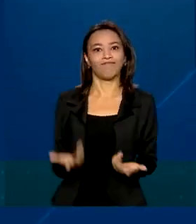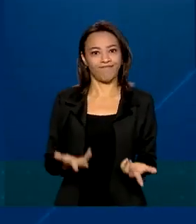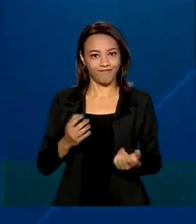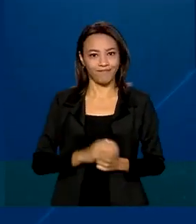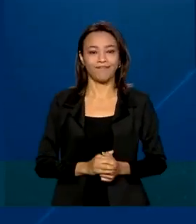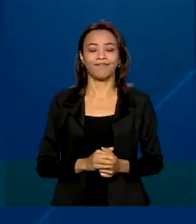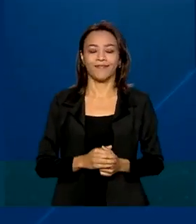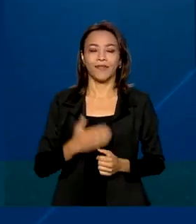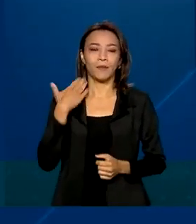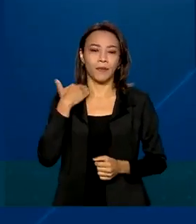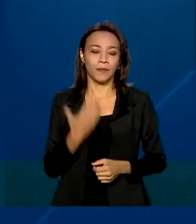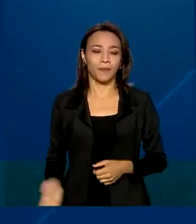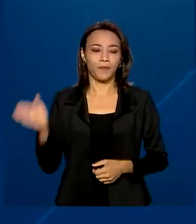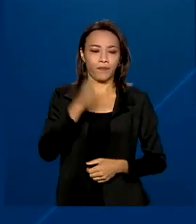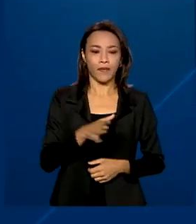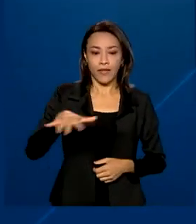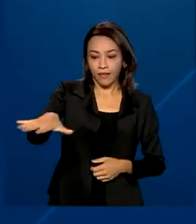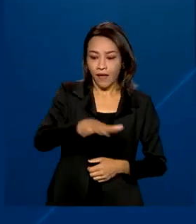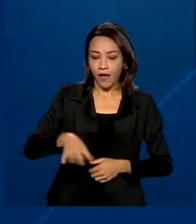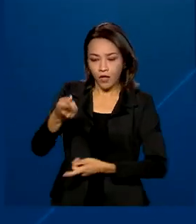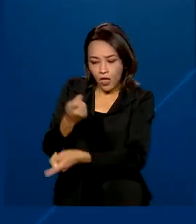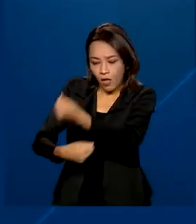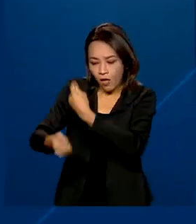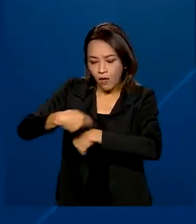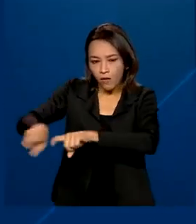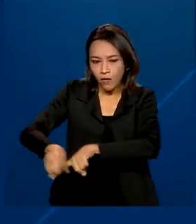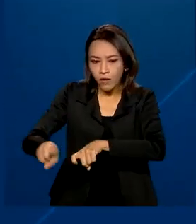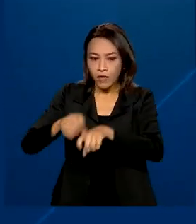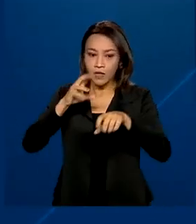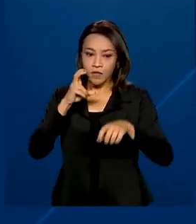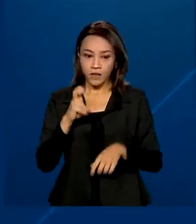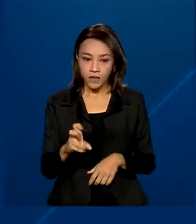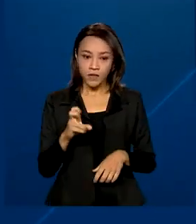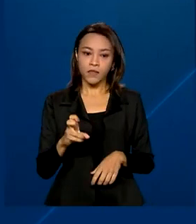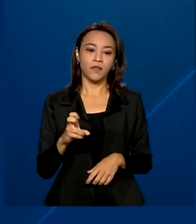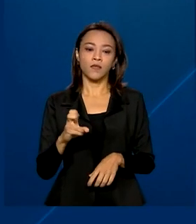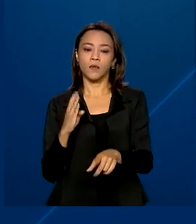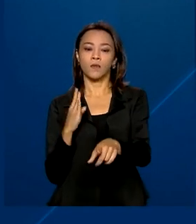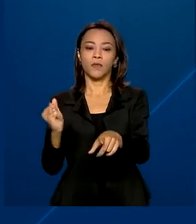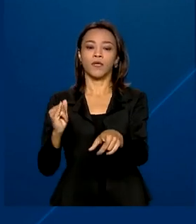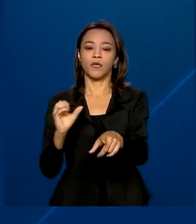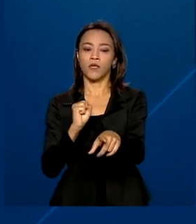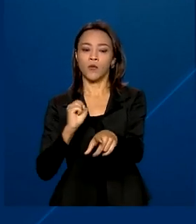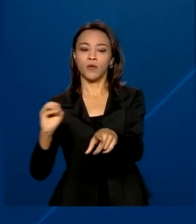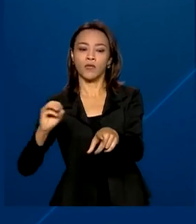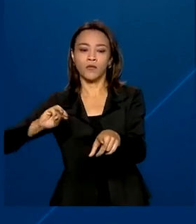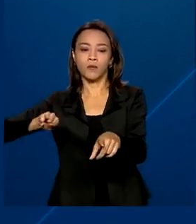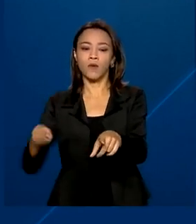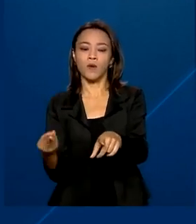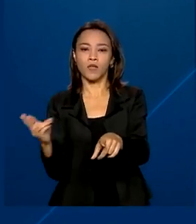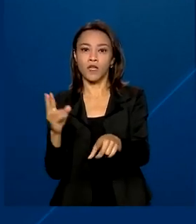to agribusiness. five million and eight hundred million reais in credit were transferred in the first